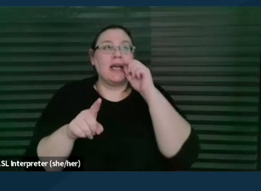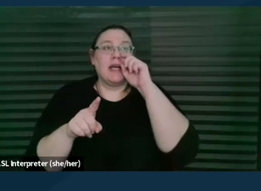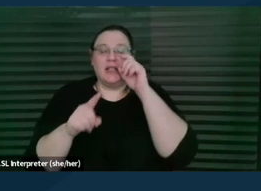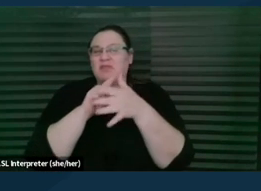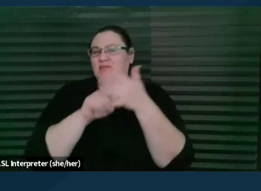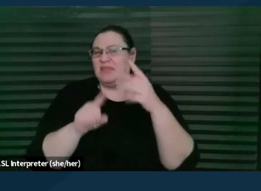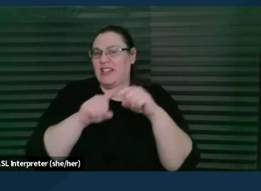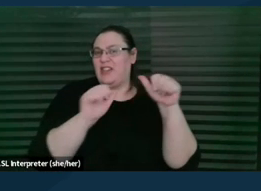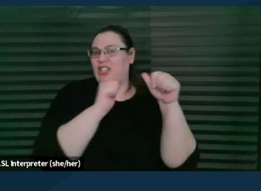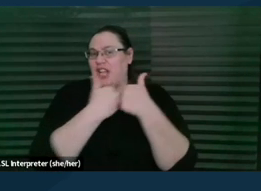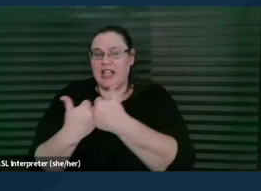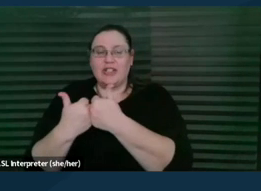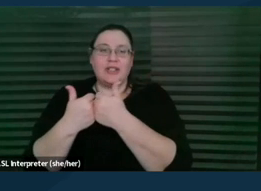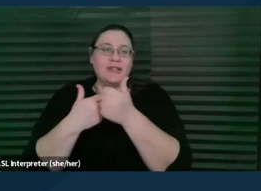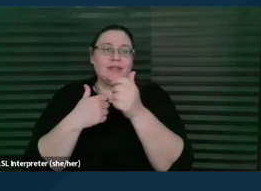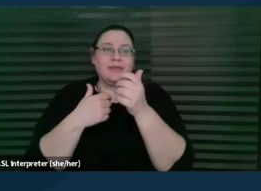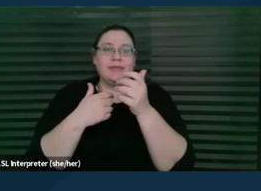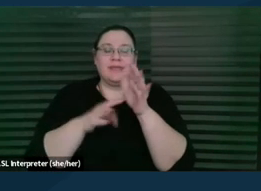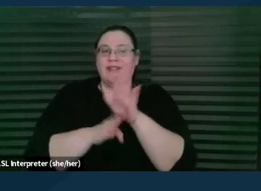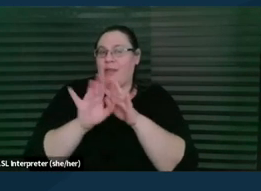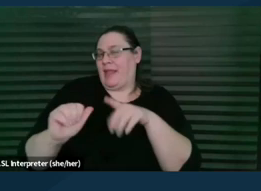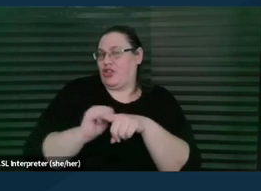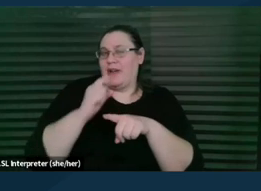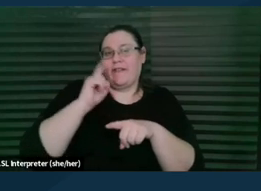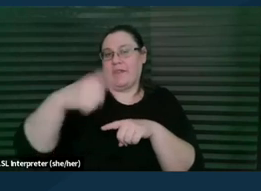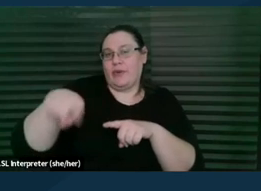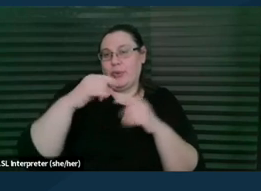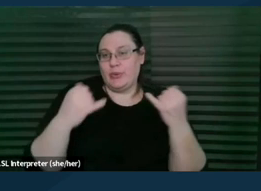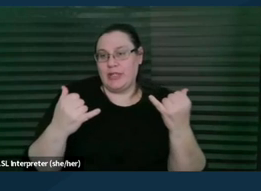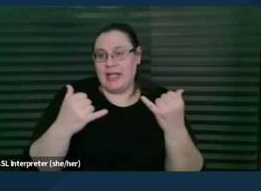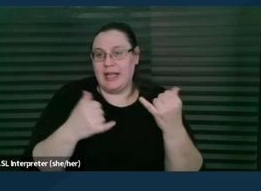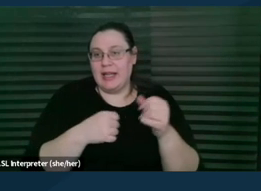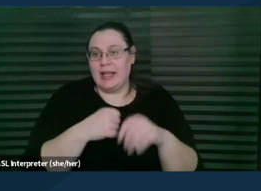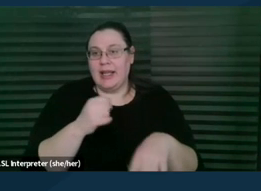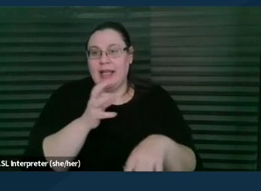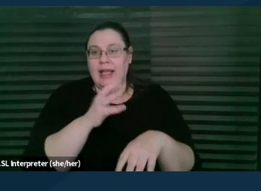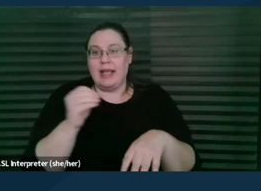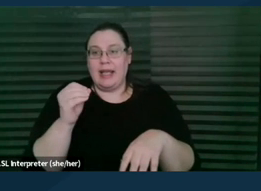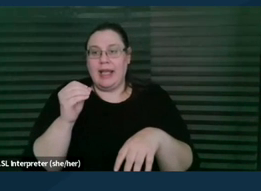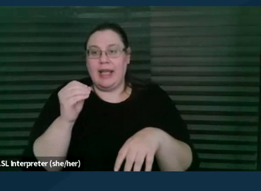when we were developing this training for you all today and really collaborating on, you know,